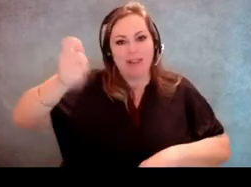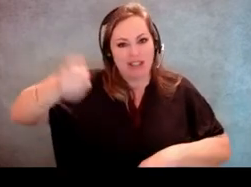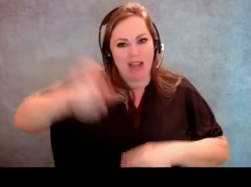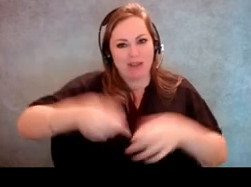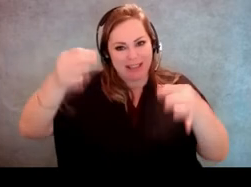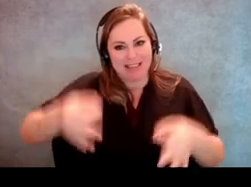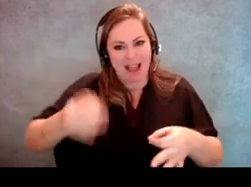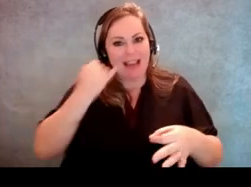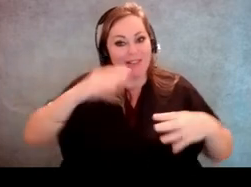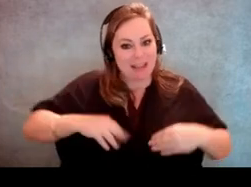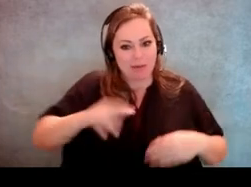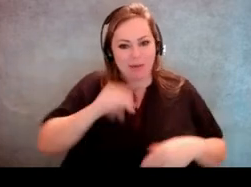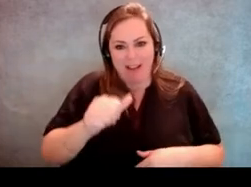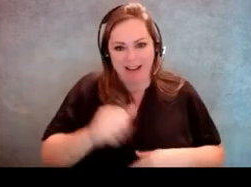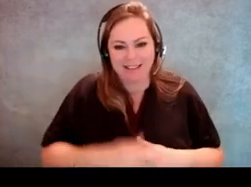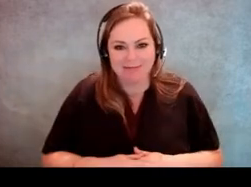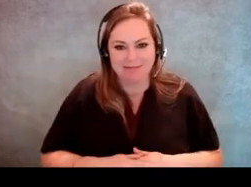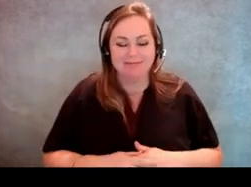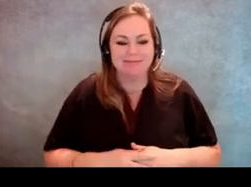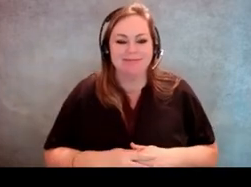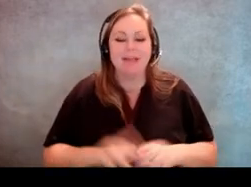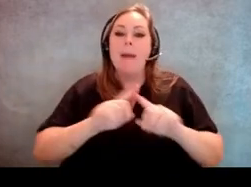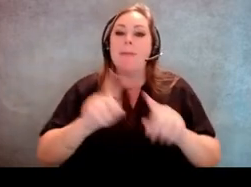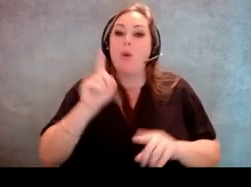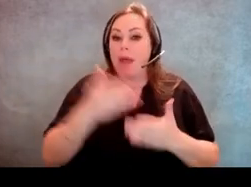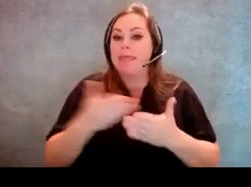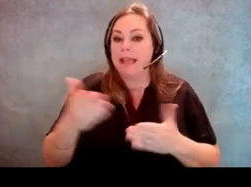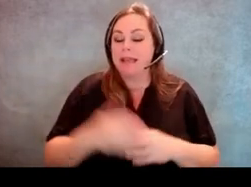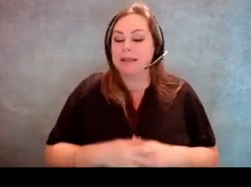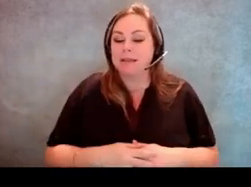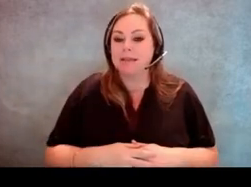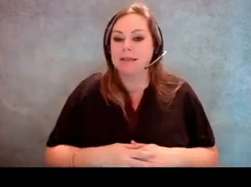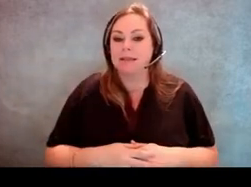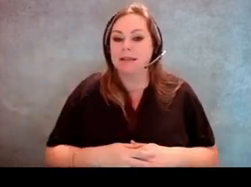or not someone gets to go to the front of the line. But one of the things that even if a judge